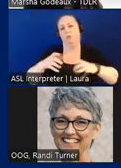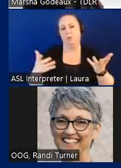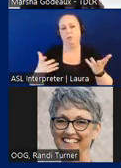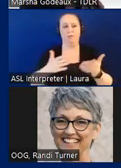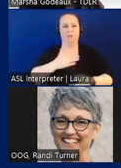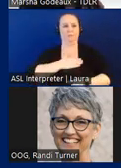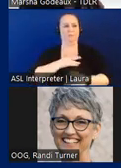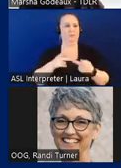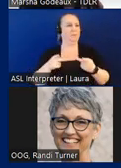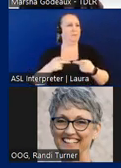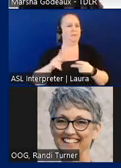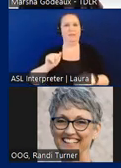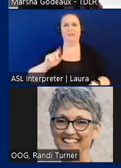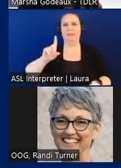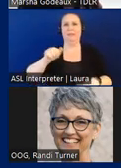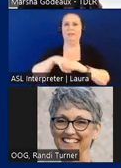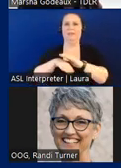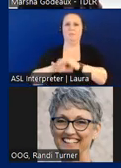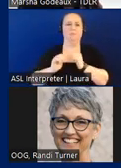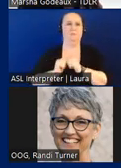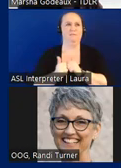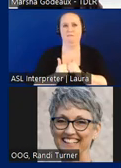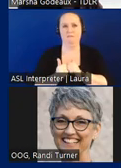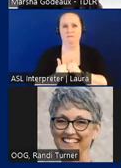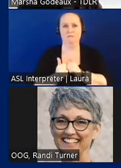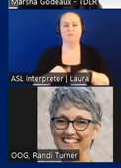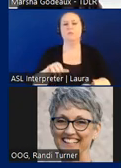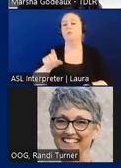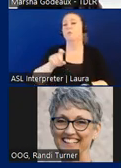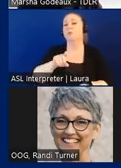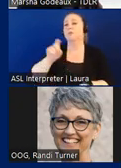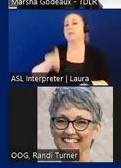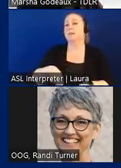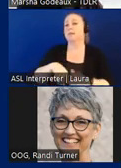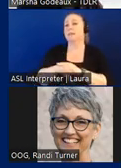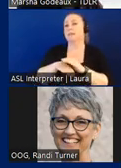accessible. While the Texas Accessibility Standards are our tasks, and the American